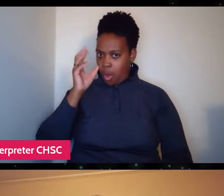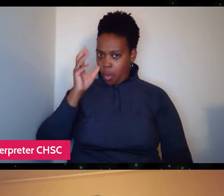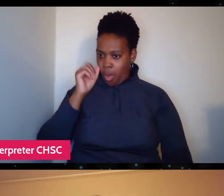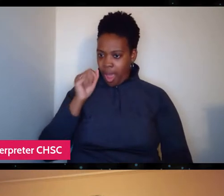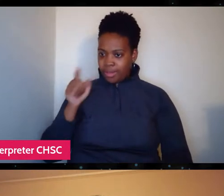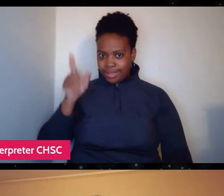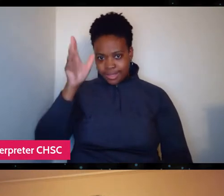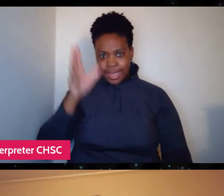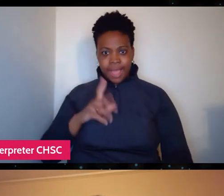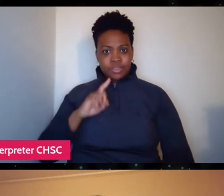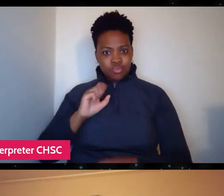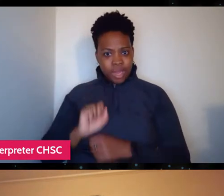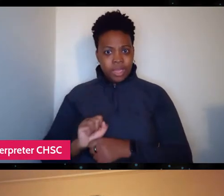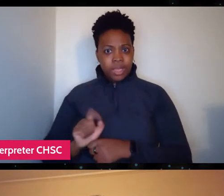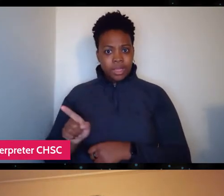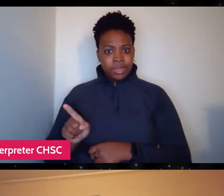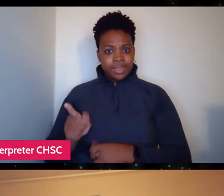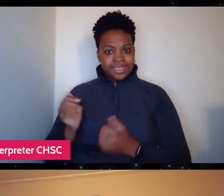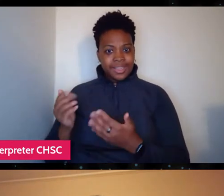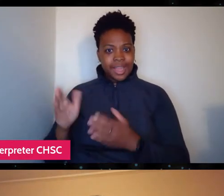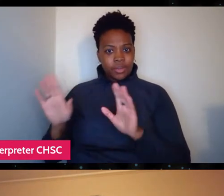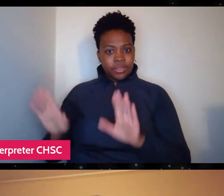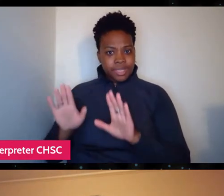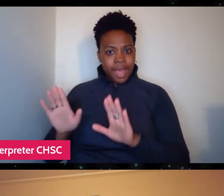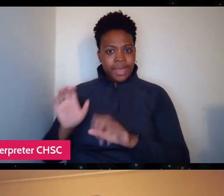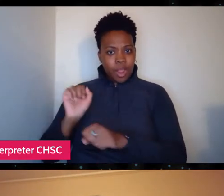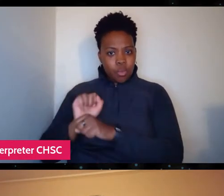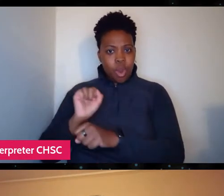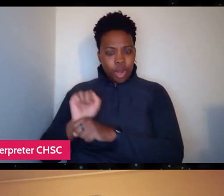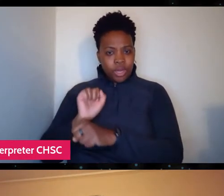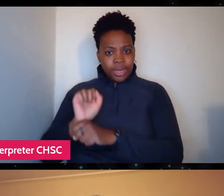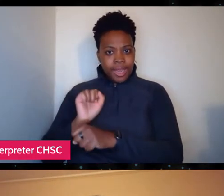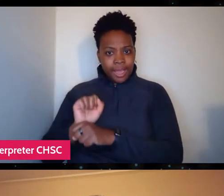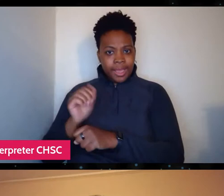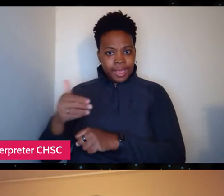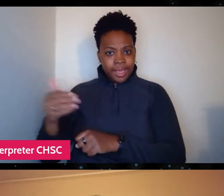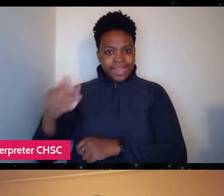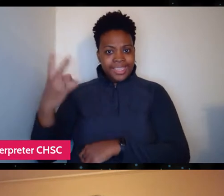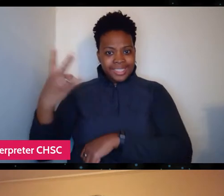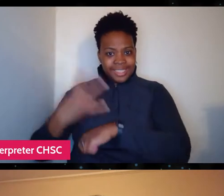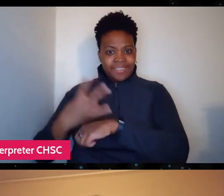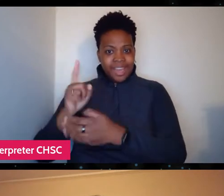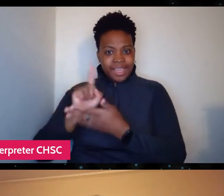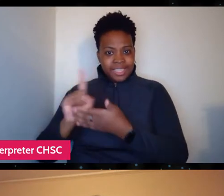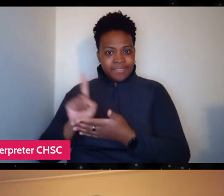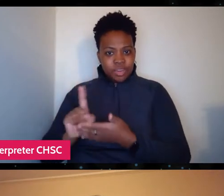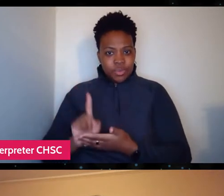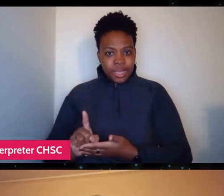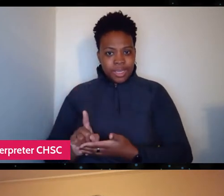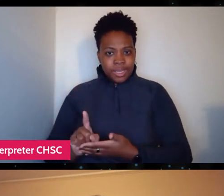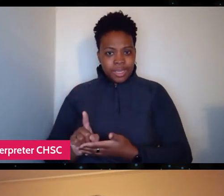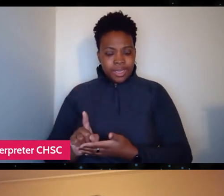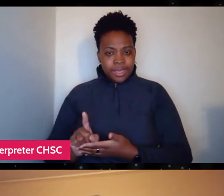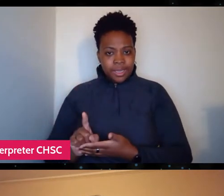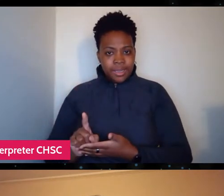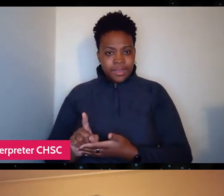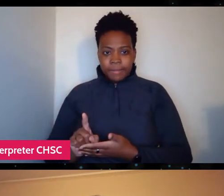he's in there on a Sunday working away, you know, like seven days a week. That just absolutely convinced me,